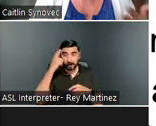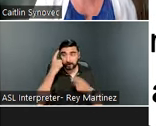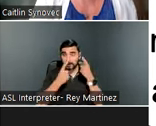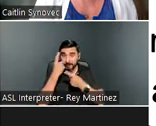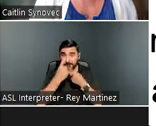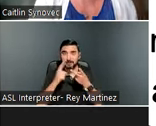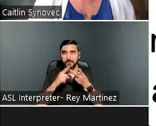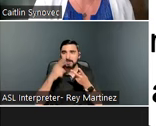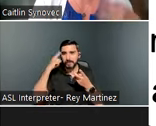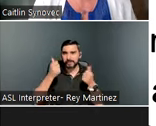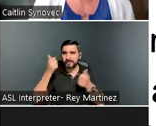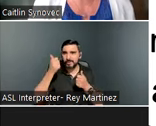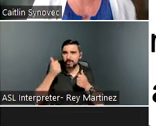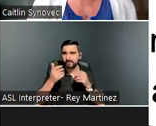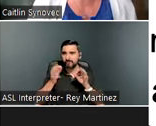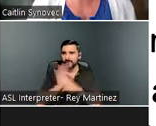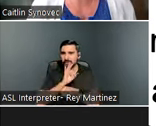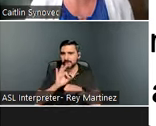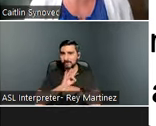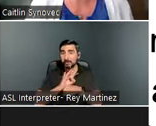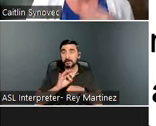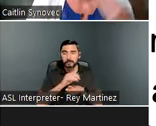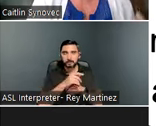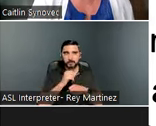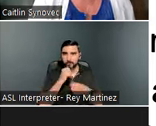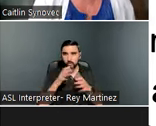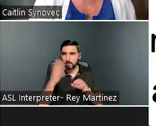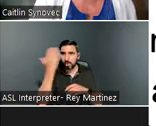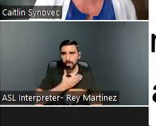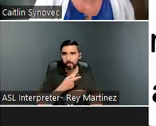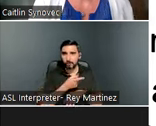don’t go unnoticed and that the person then goes back to regular life and is really struggling.